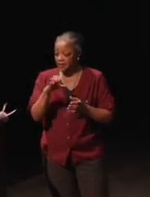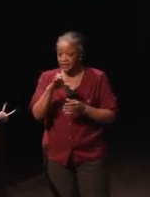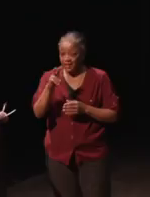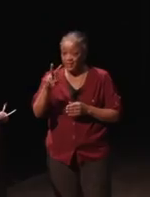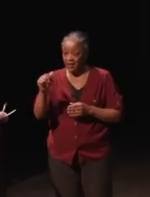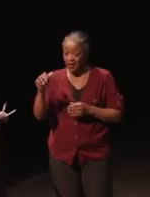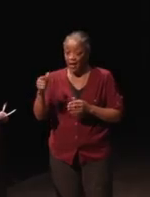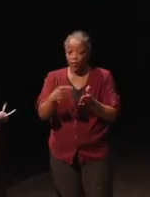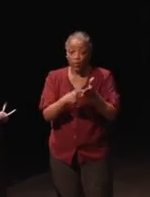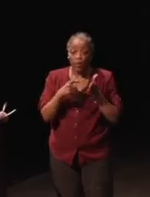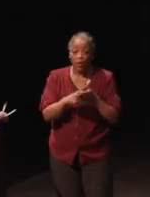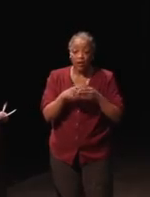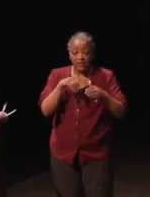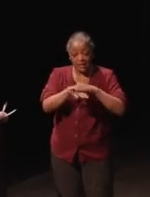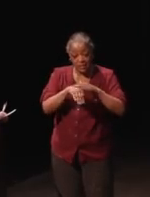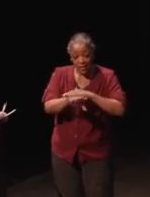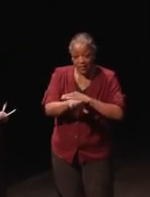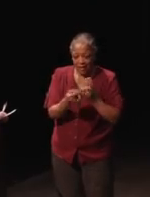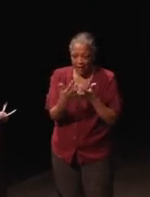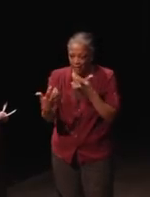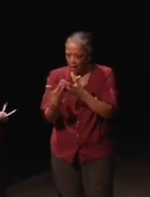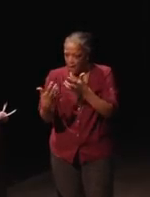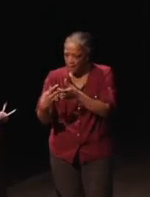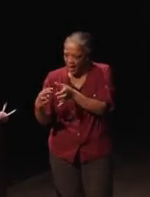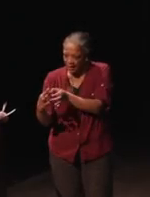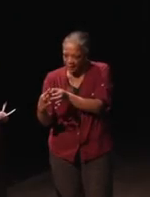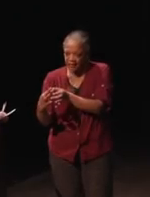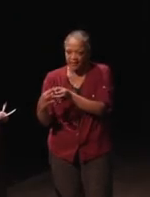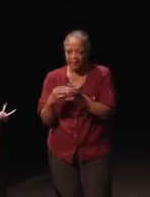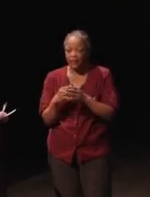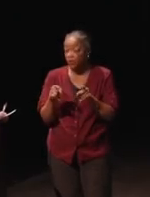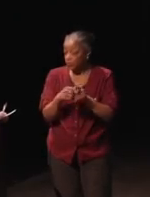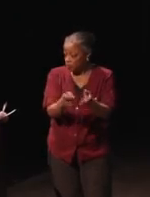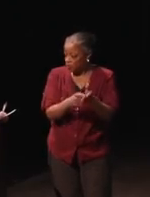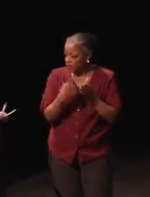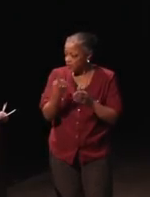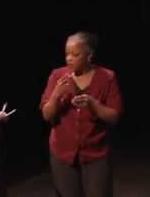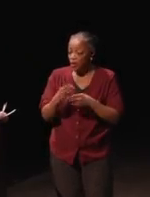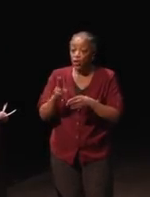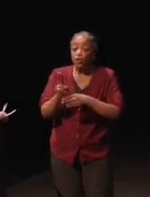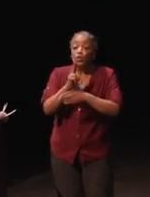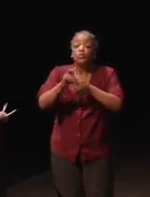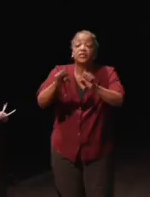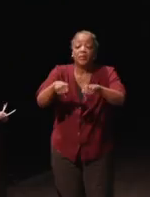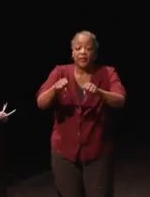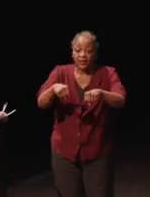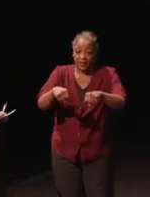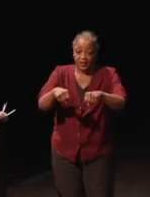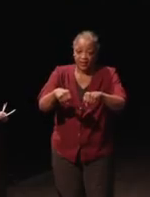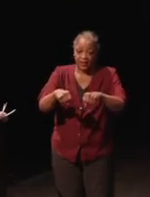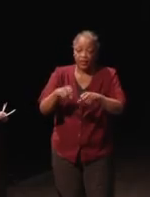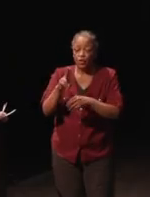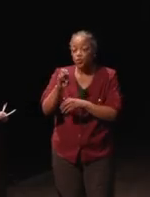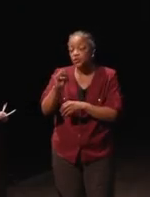requires accessibility and compatibility, it also requires something called usability. Usability means basically that